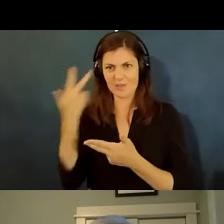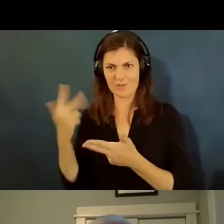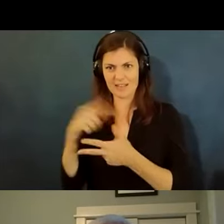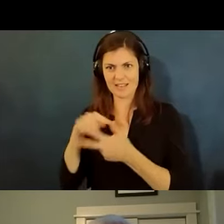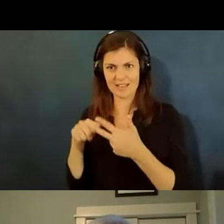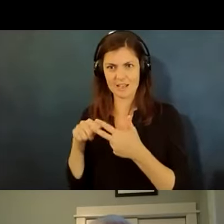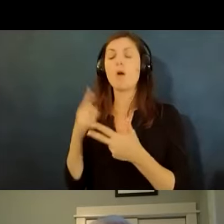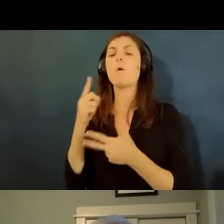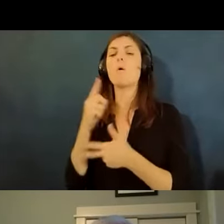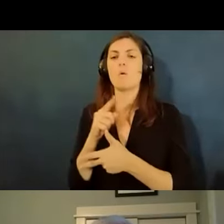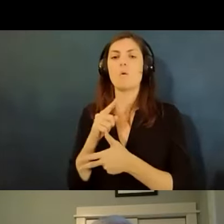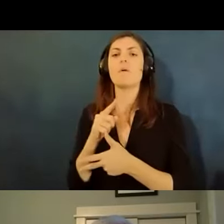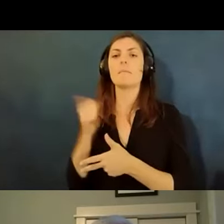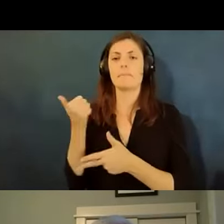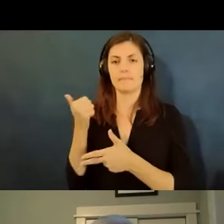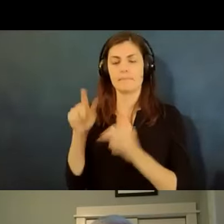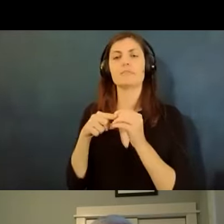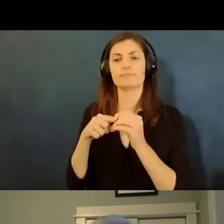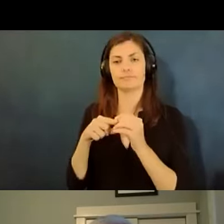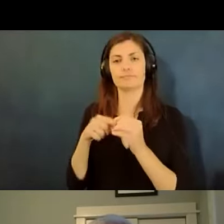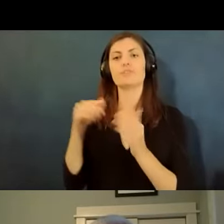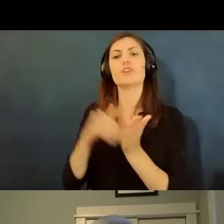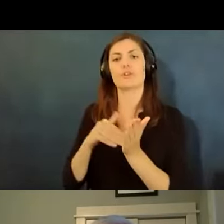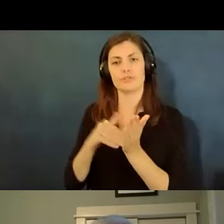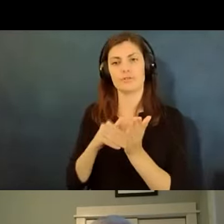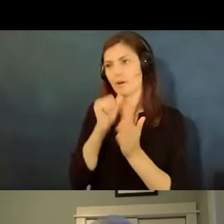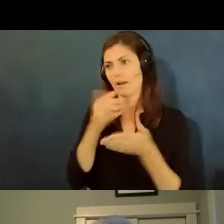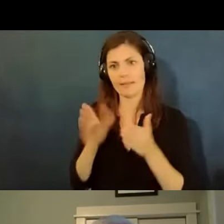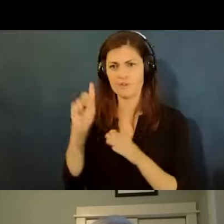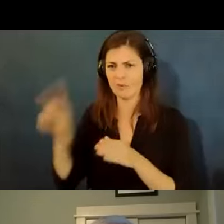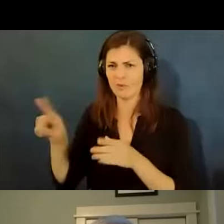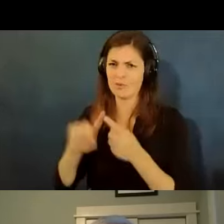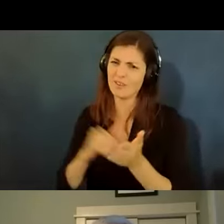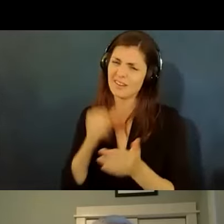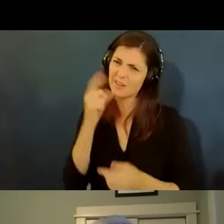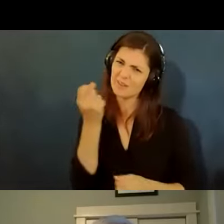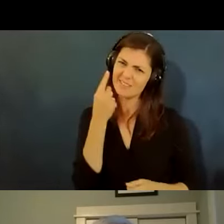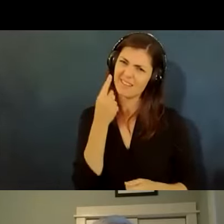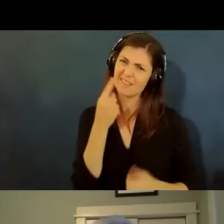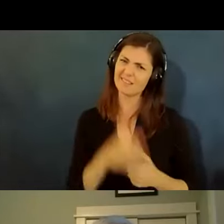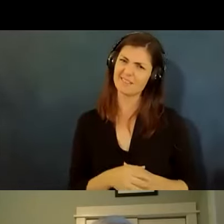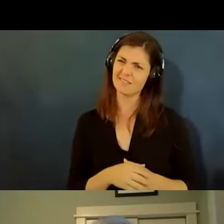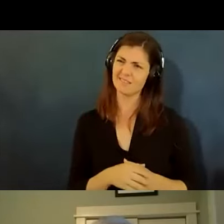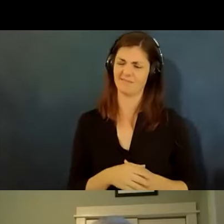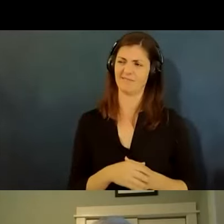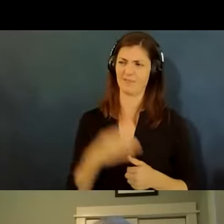oh one was about the doctor so i don't really understand what's going on there with the employer